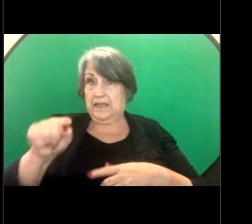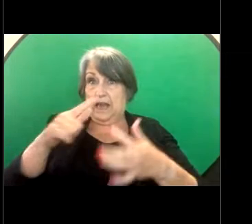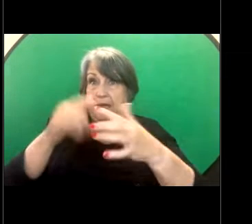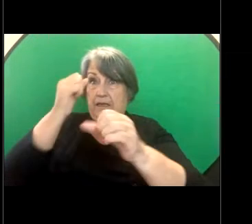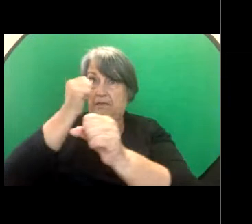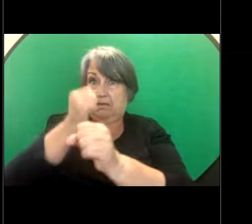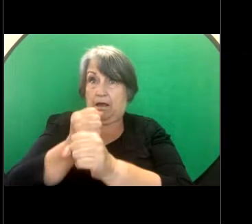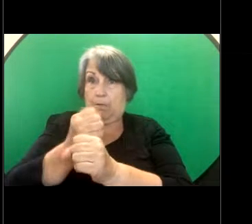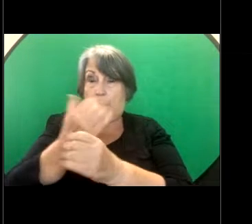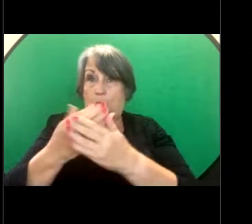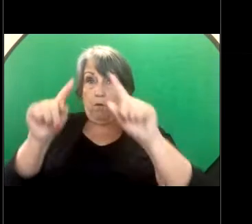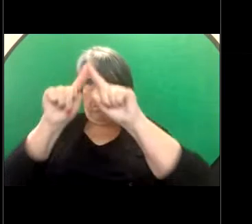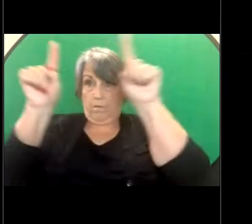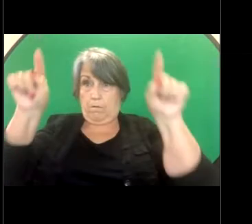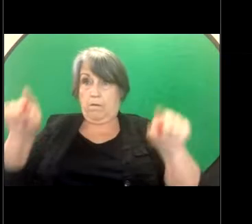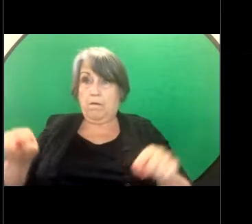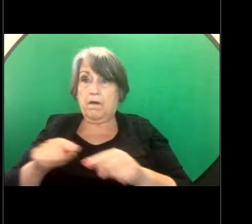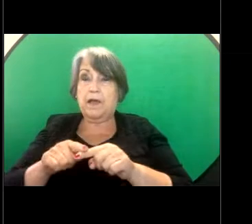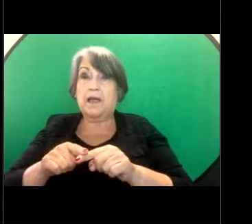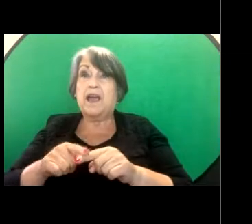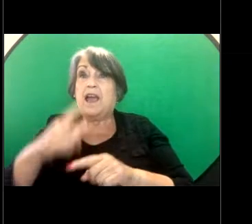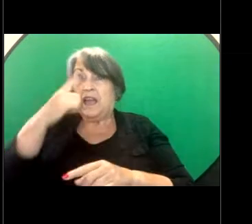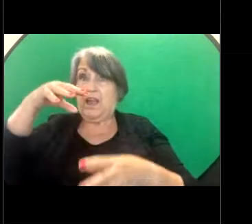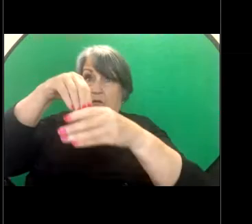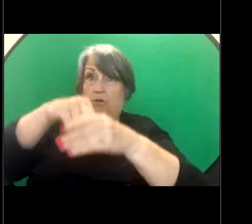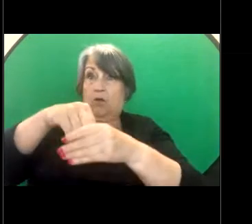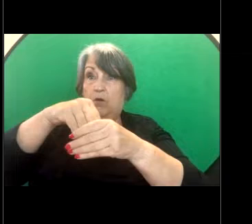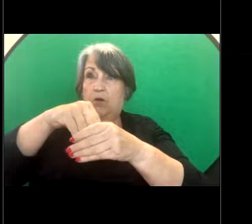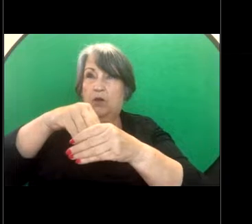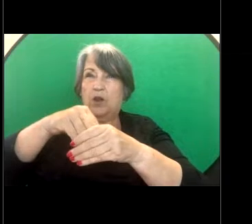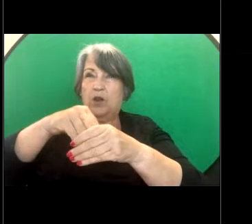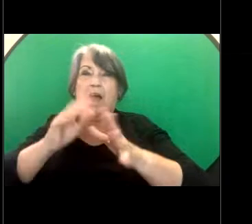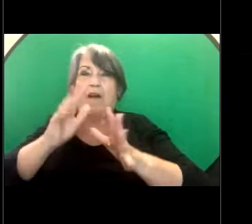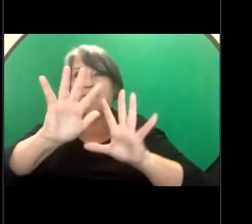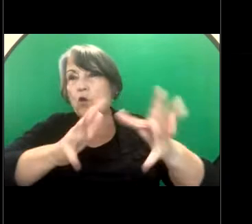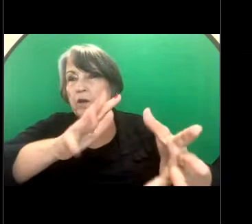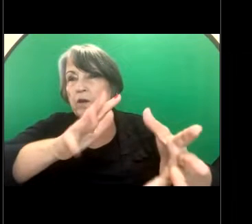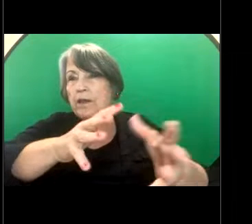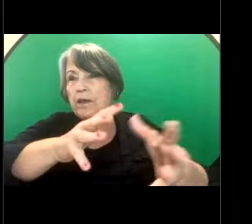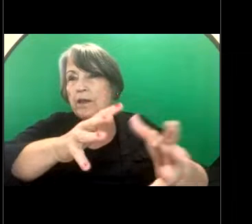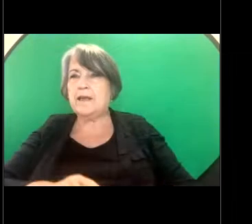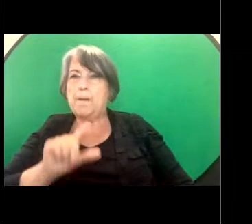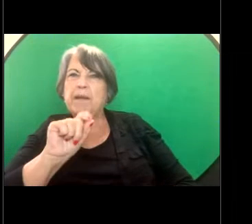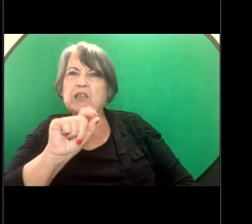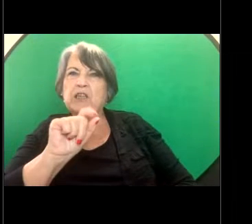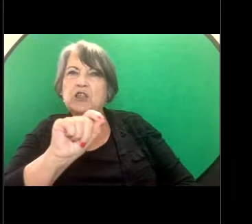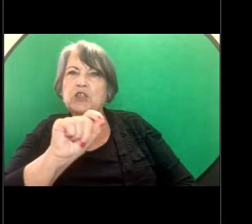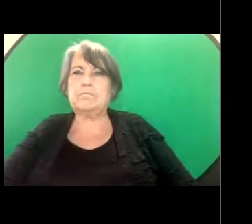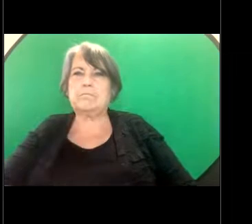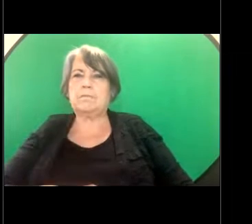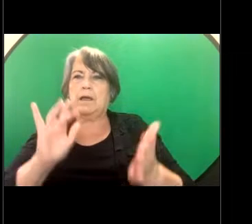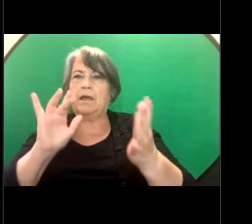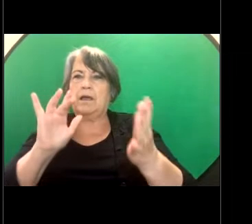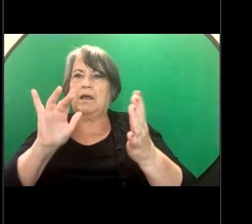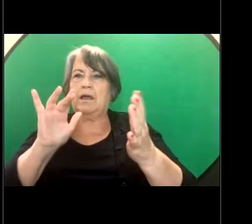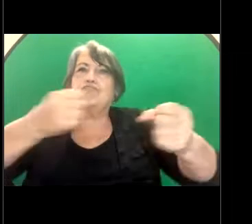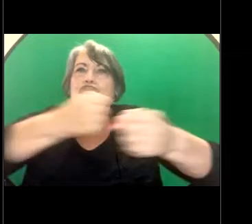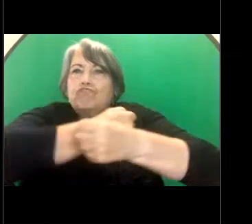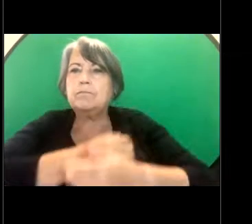Sexual harassment can include fondling, pinching, embracing, grabbing, moving on